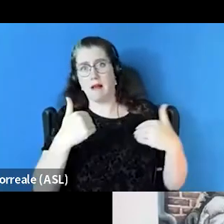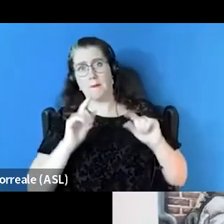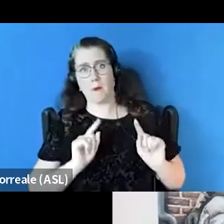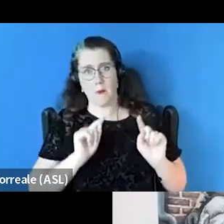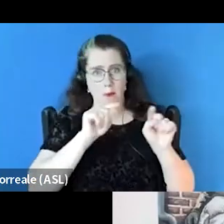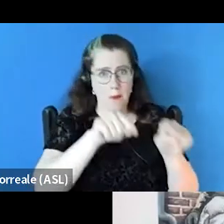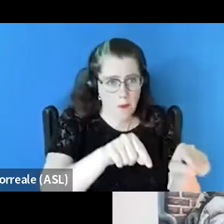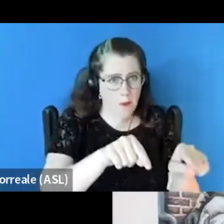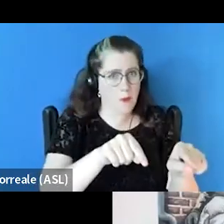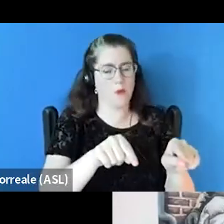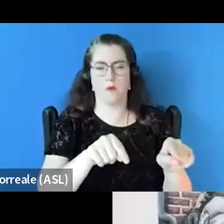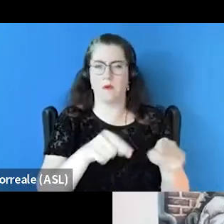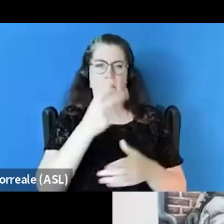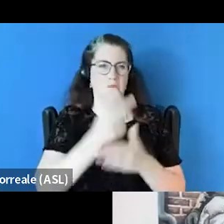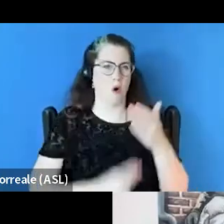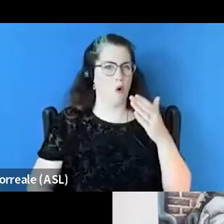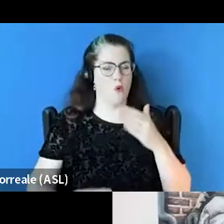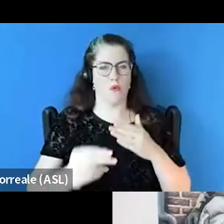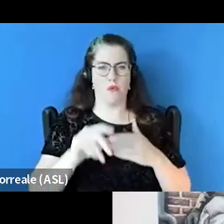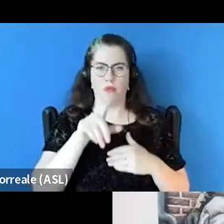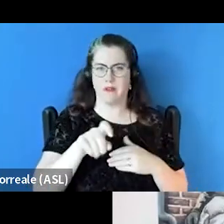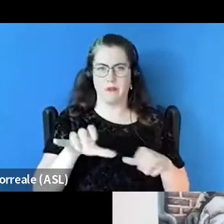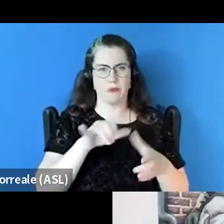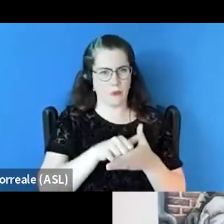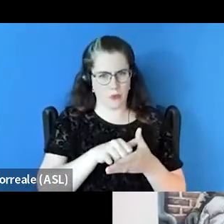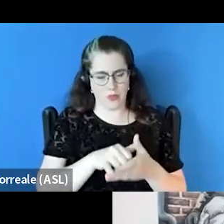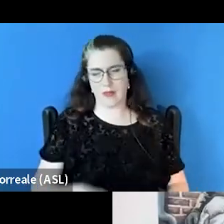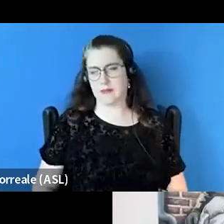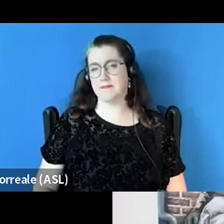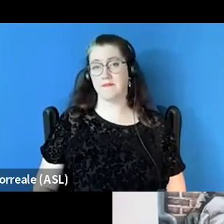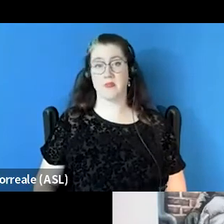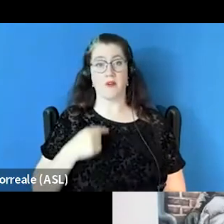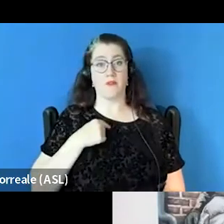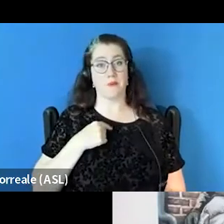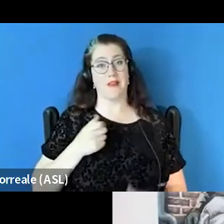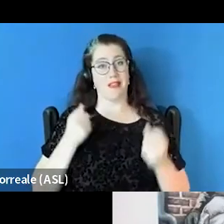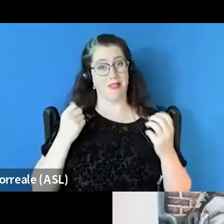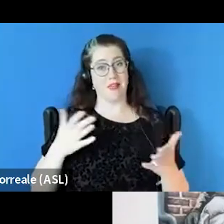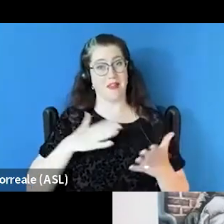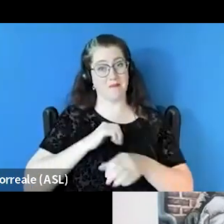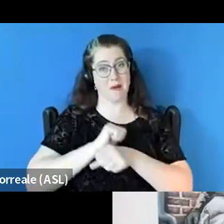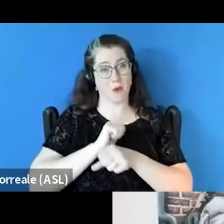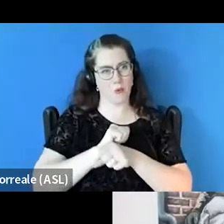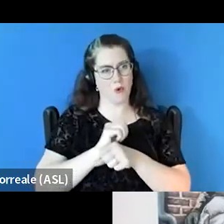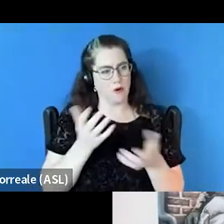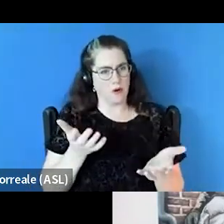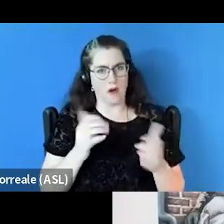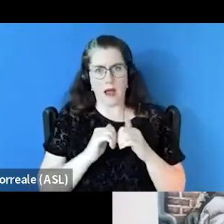but also meeting people on the streets. And then I think for me, a lot of my work that comes with that is how do we get those services